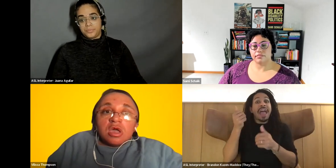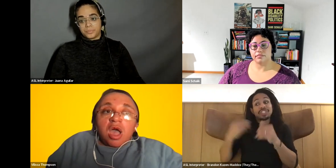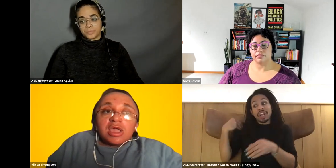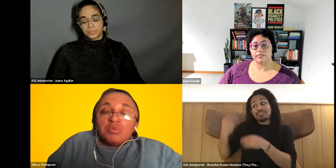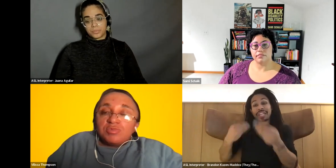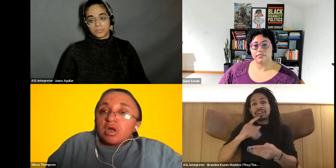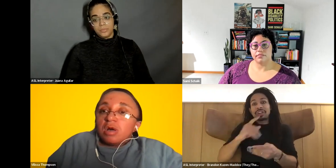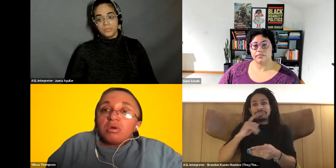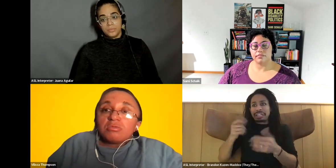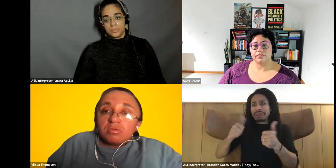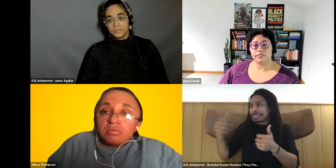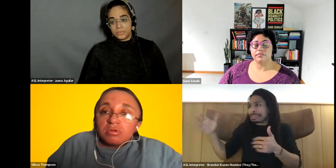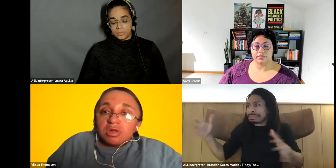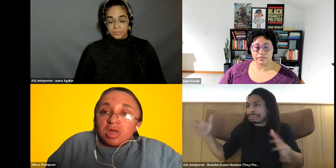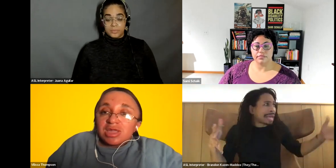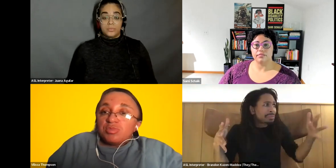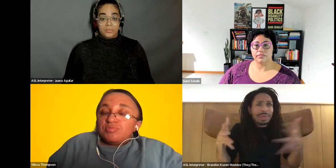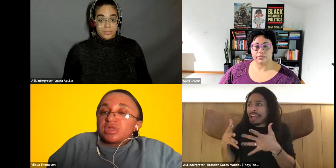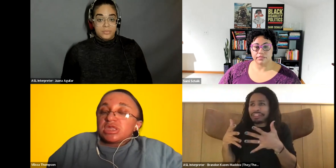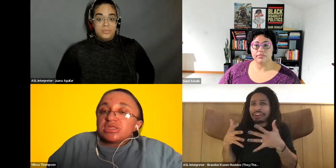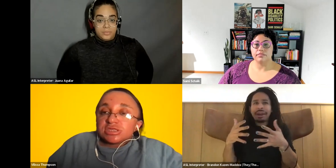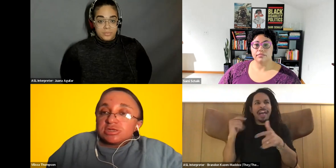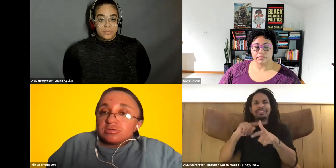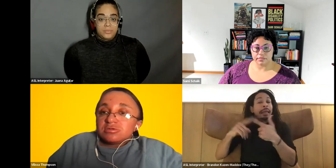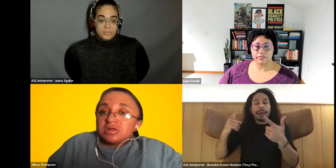Vilissa Thompson: how can we become home? How can we get to heal.